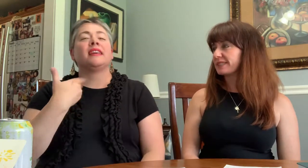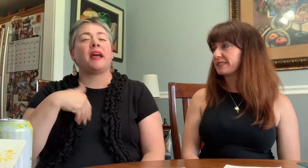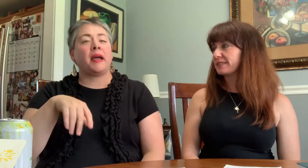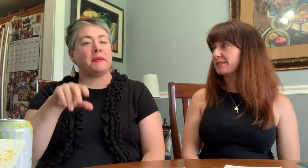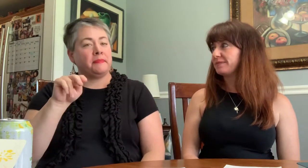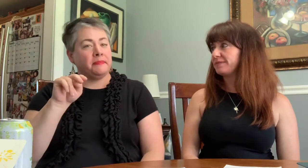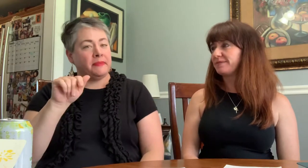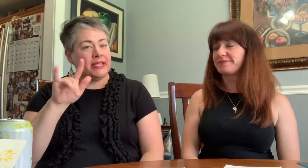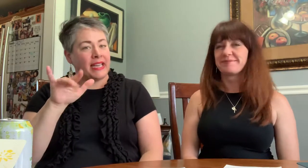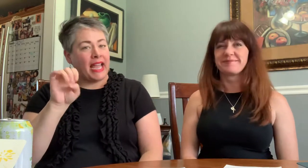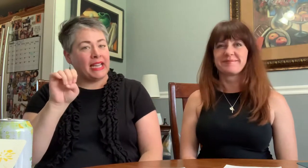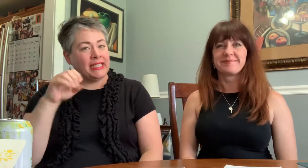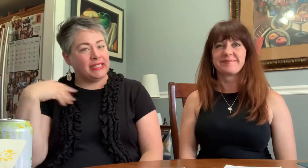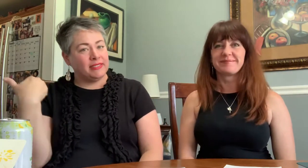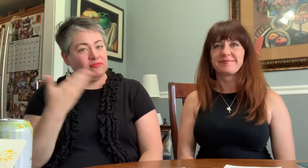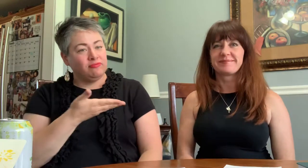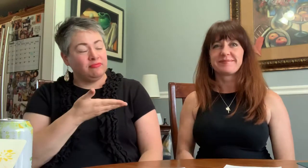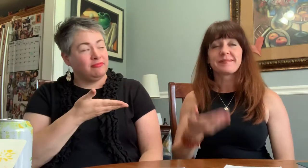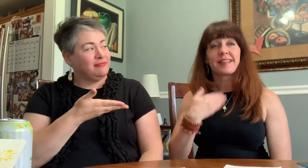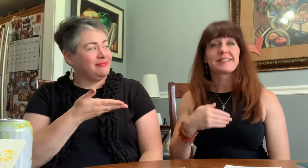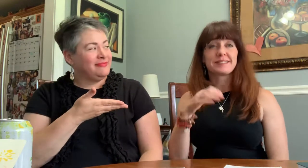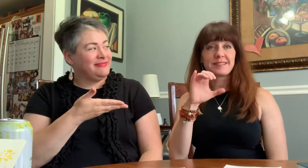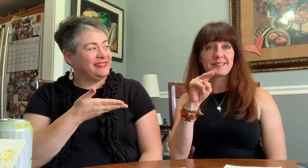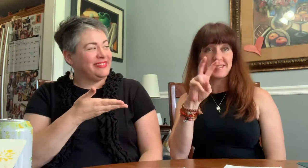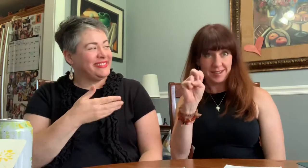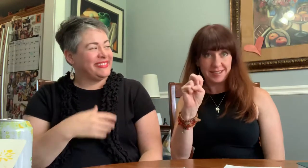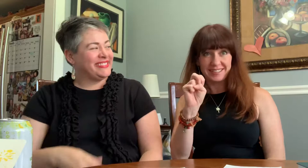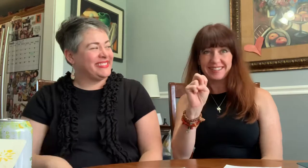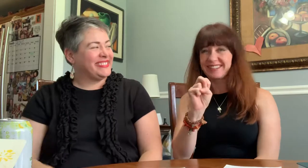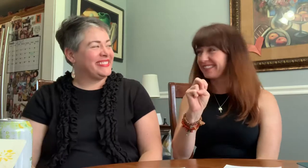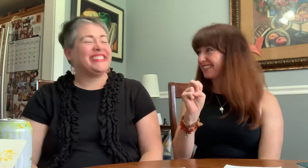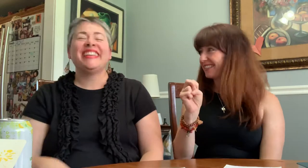I'm Natalie and this is Connie